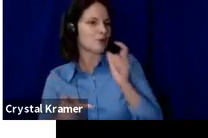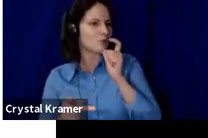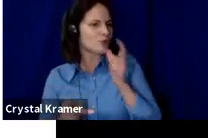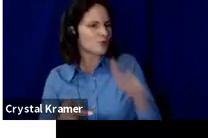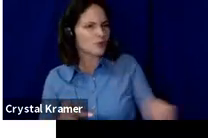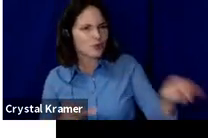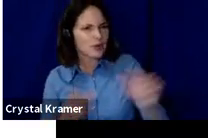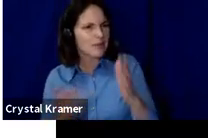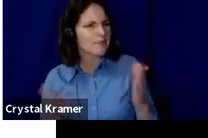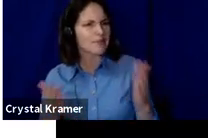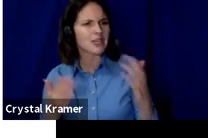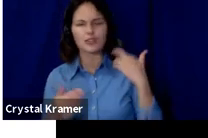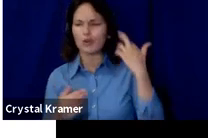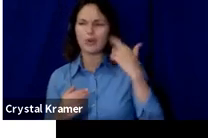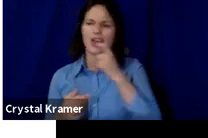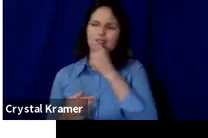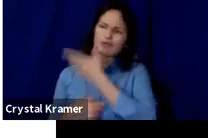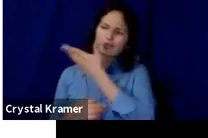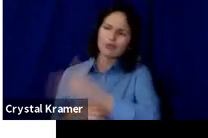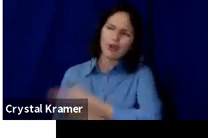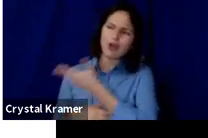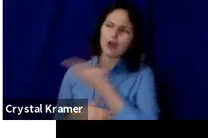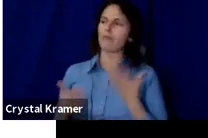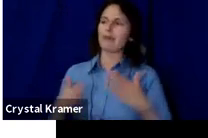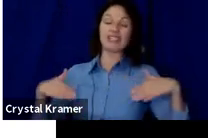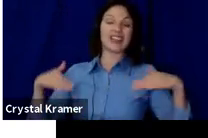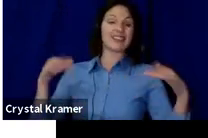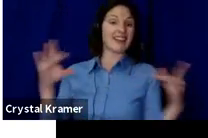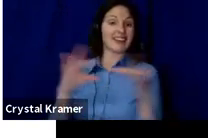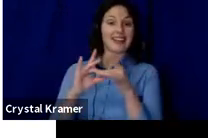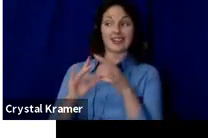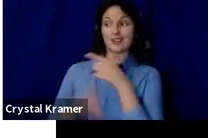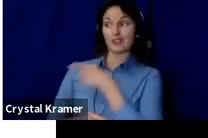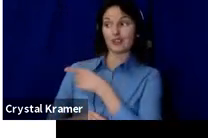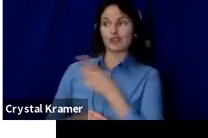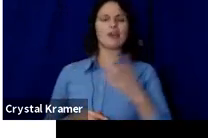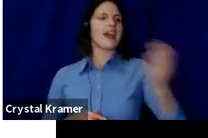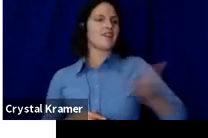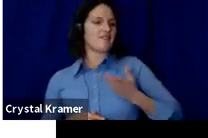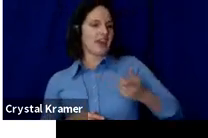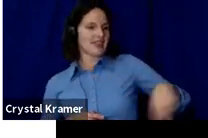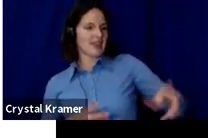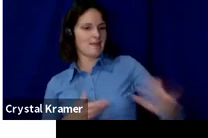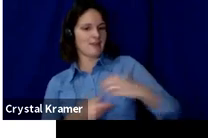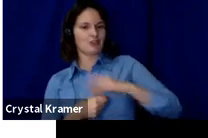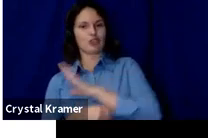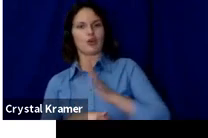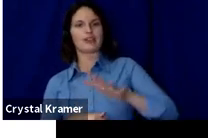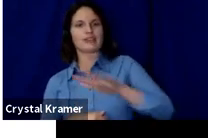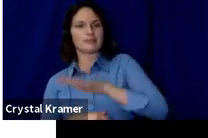to you into your space. You say, you know, we are doing this work for students in our neighborhood or we're